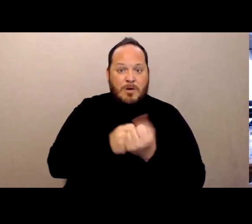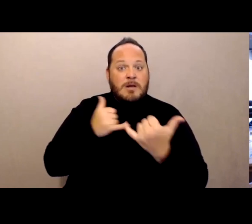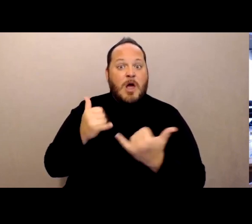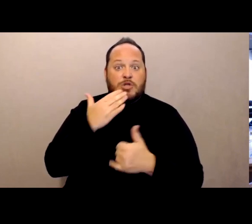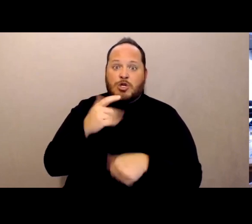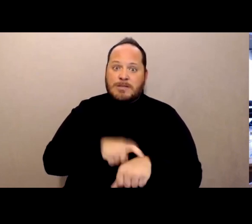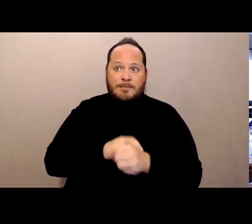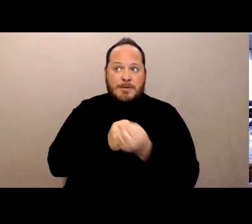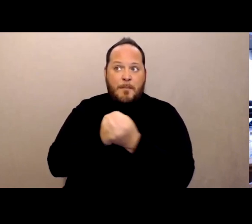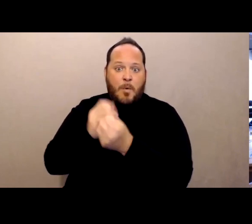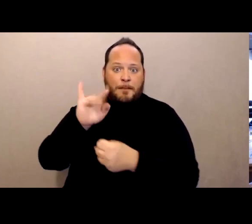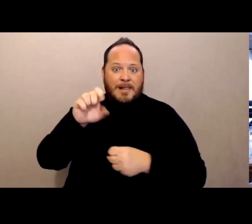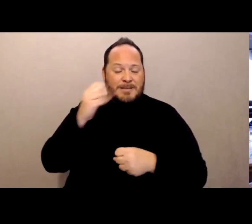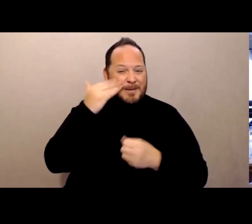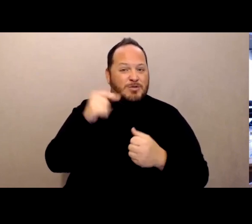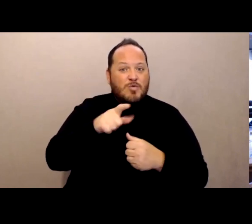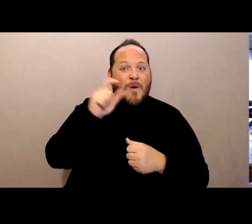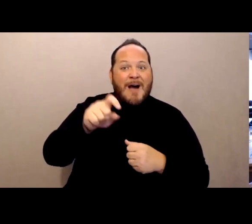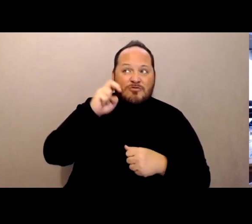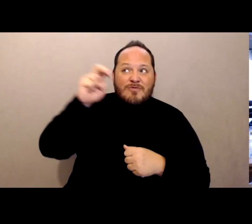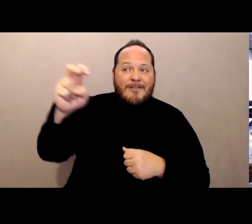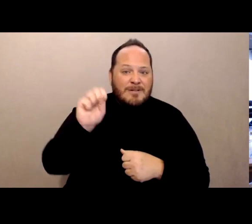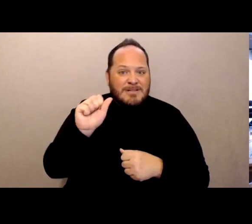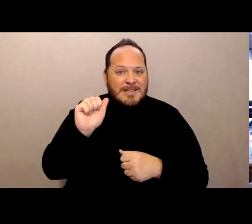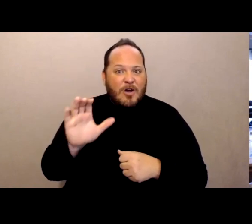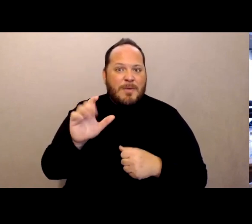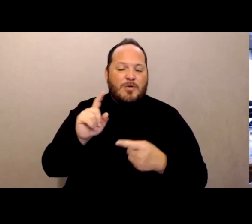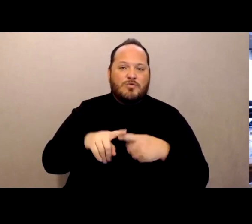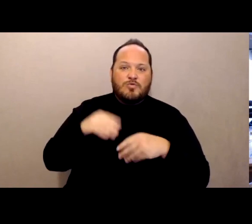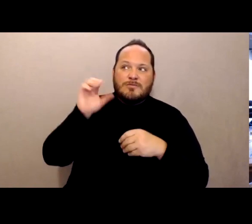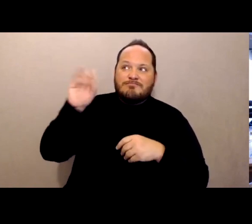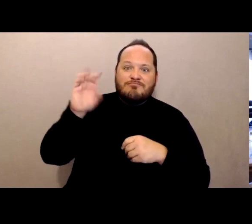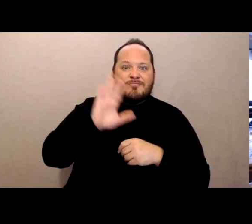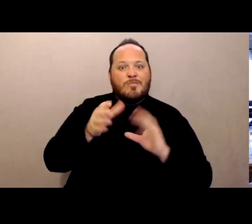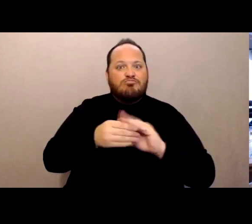you no longer have to travel the Sacramento, really to to tell legislators that you support a bill.